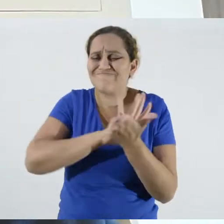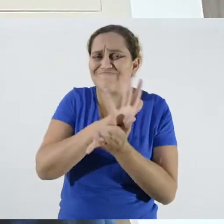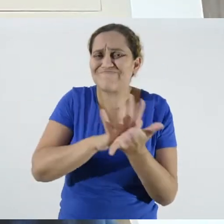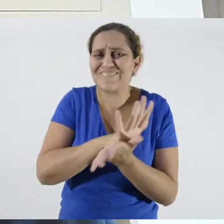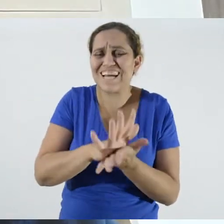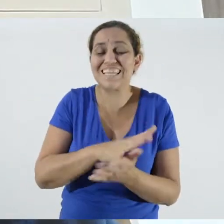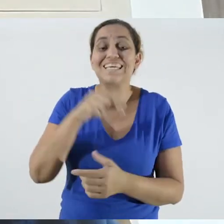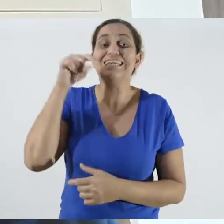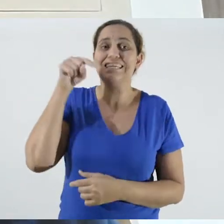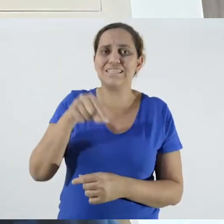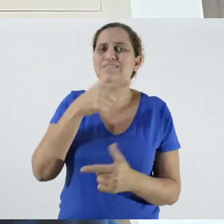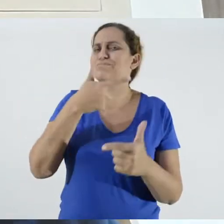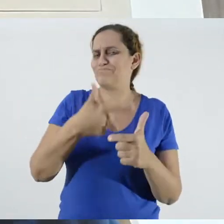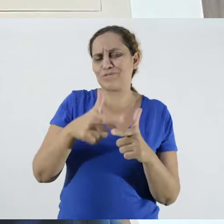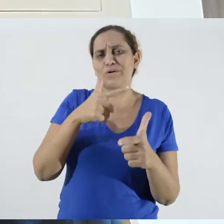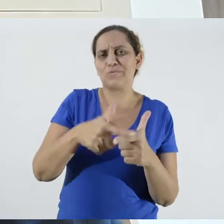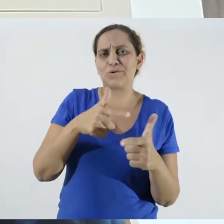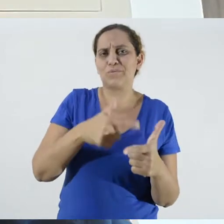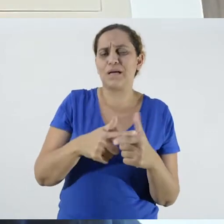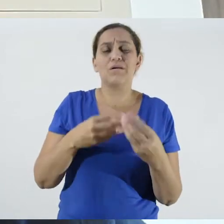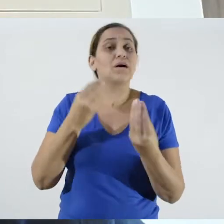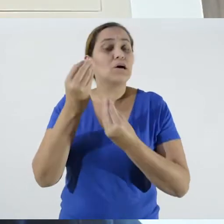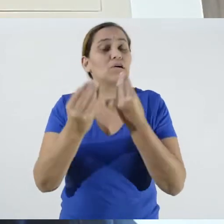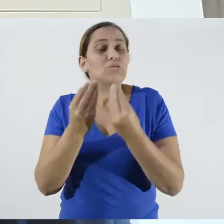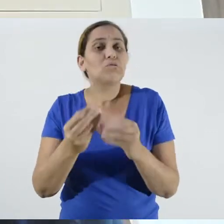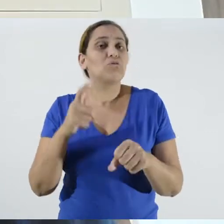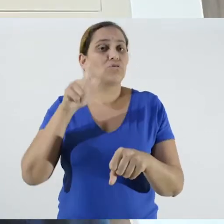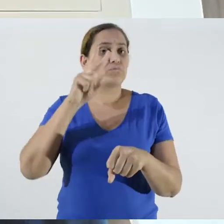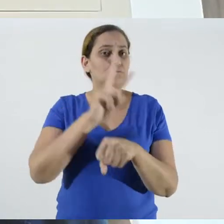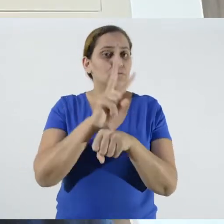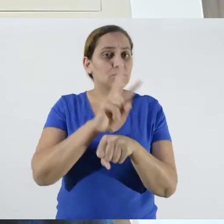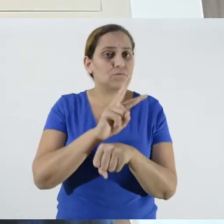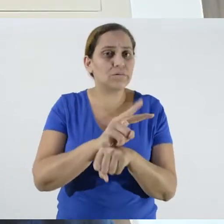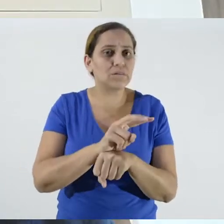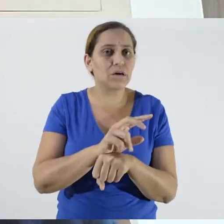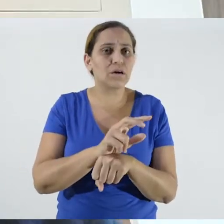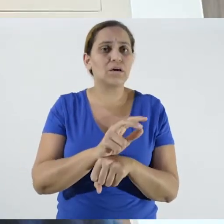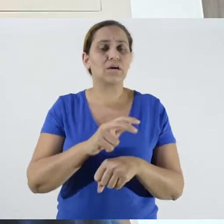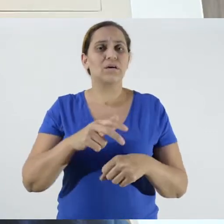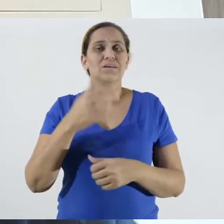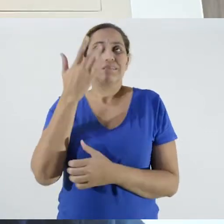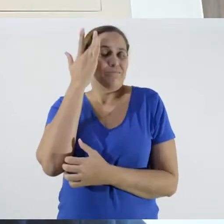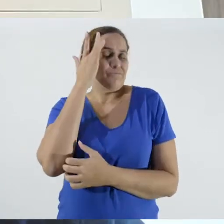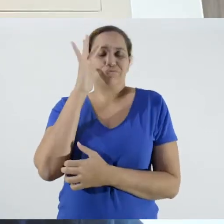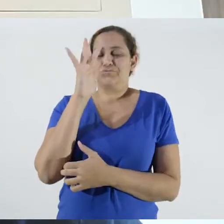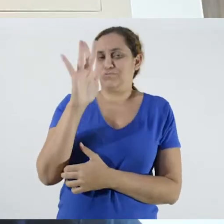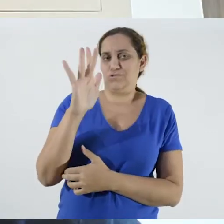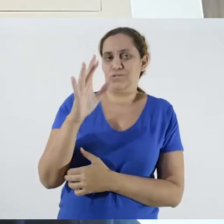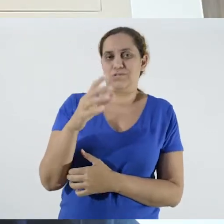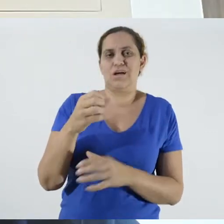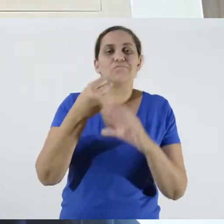safeguard yourself. If you don't know the symptoms, the symptom suggestions,